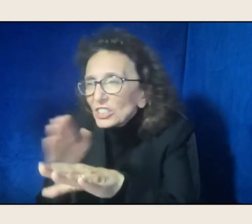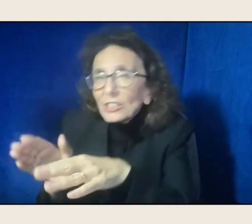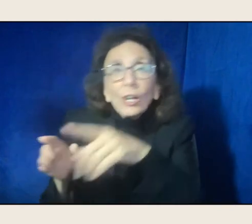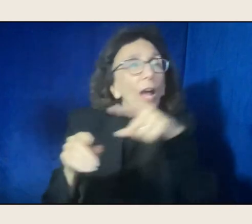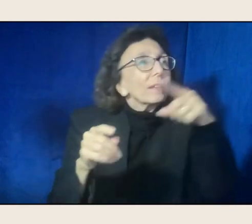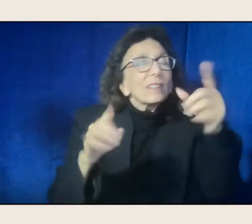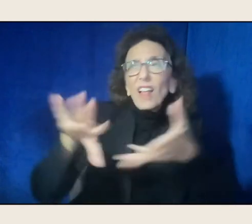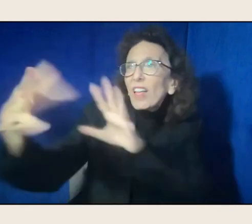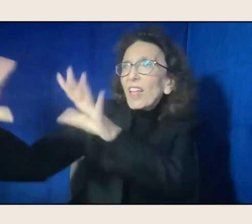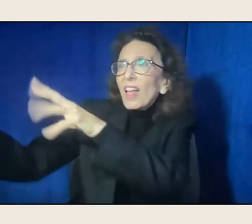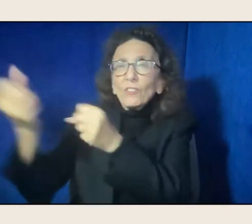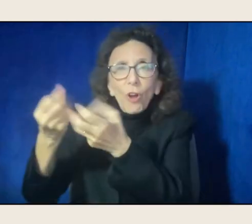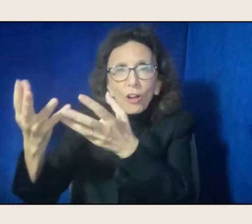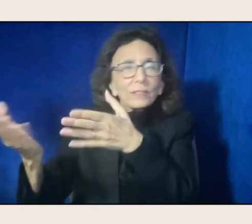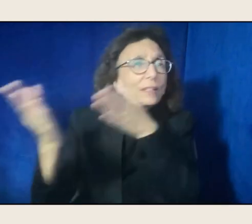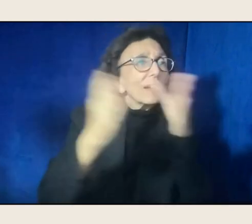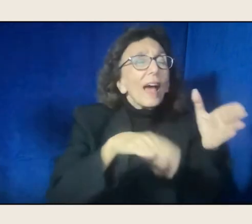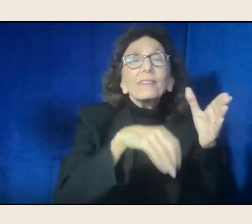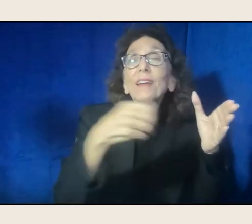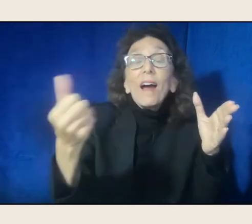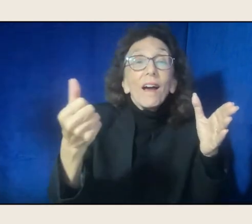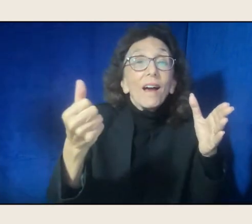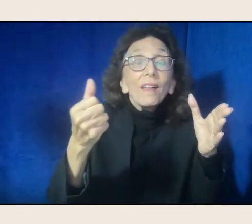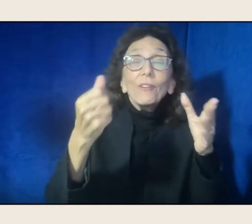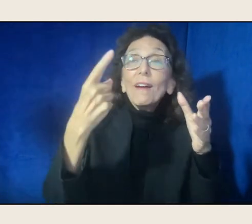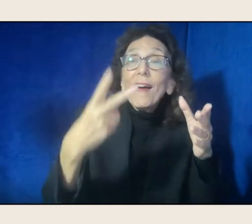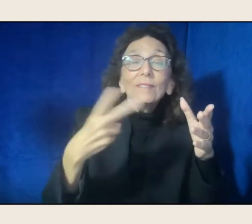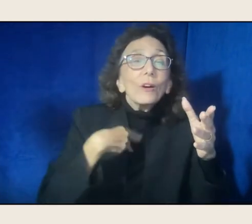"lovers trysts, and endless human industry.